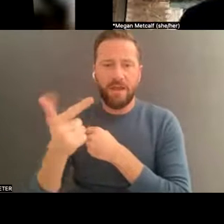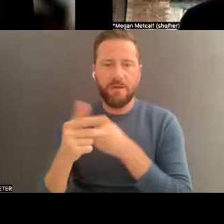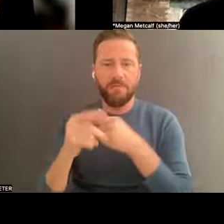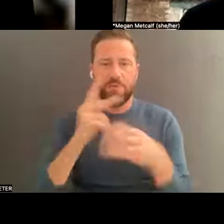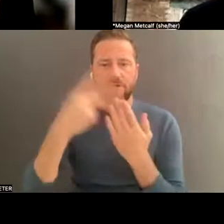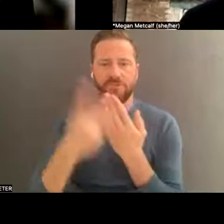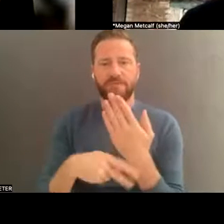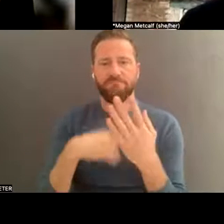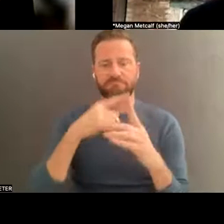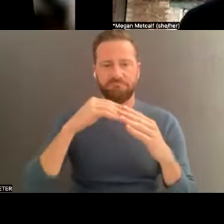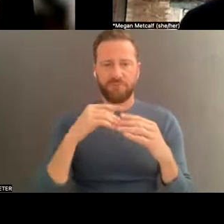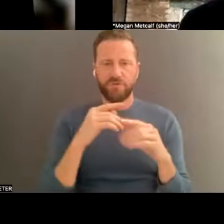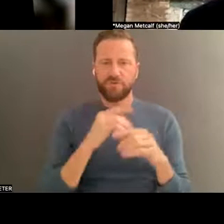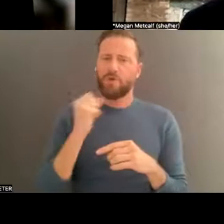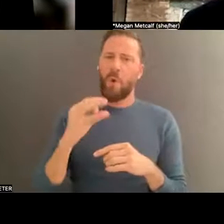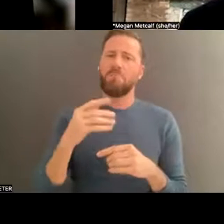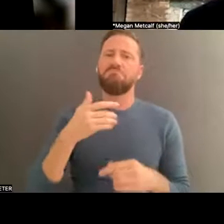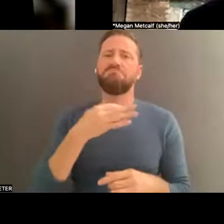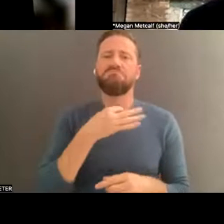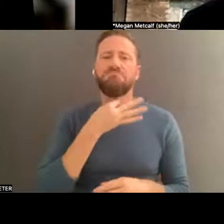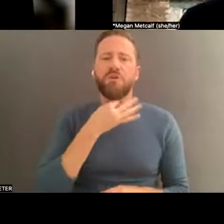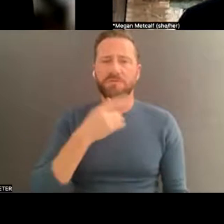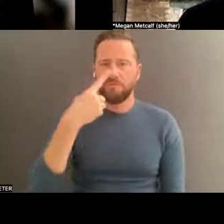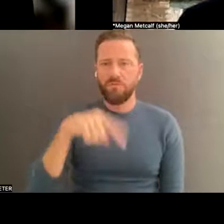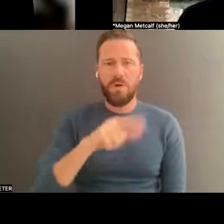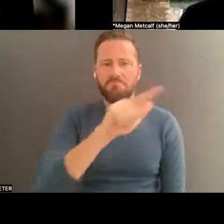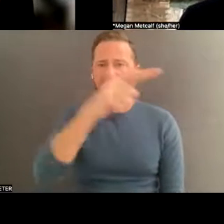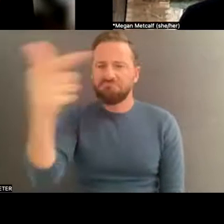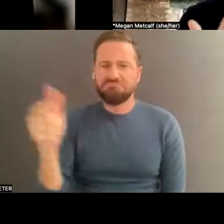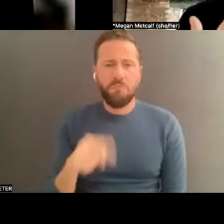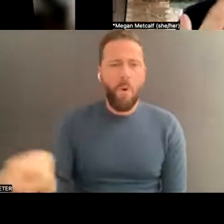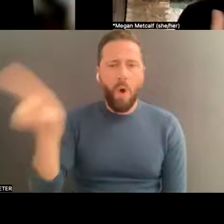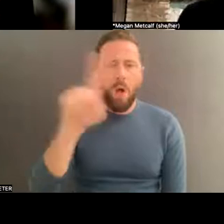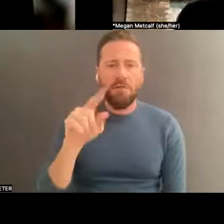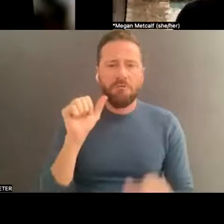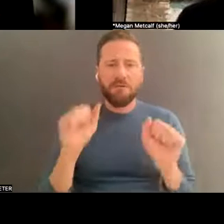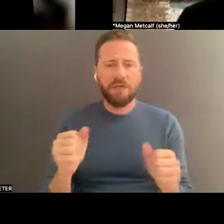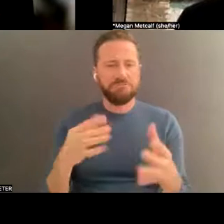each of you would talk a little bit about either how you -- maybe expand a little bit on that leadership role